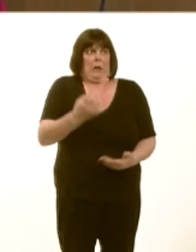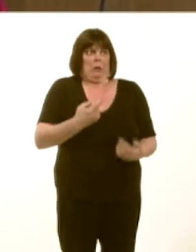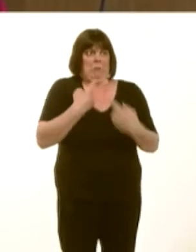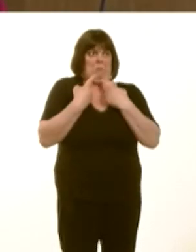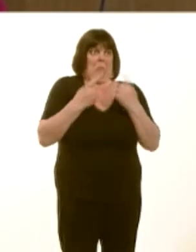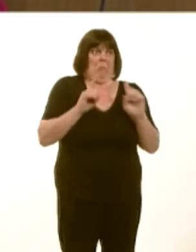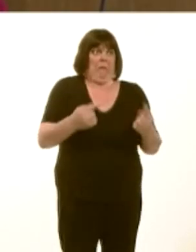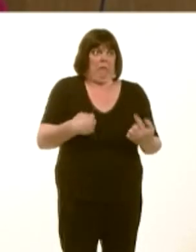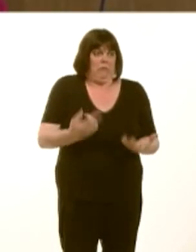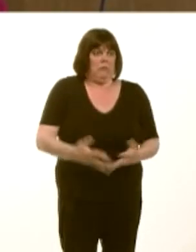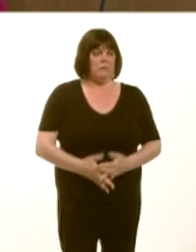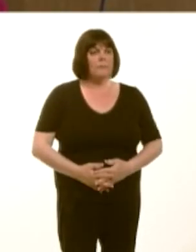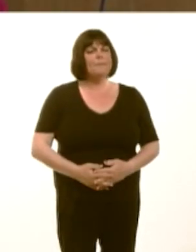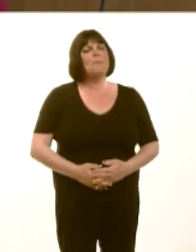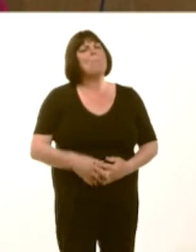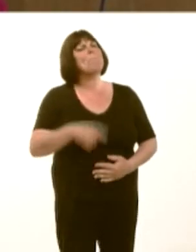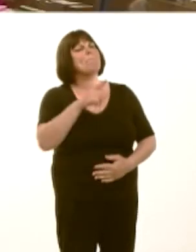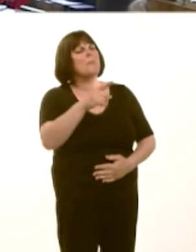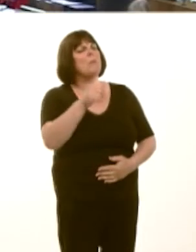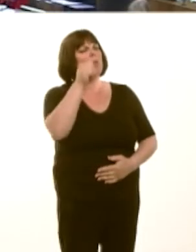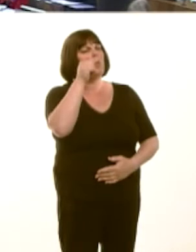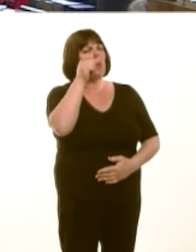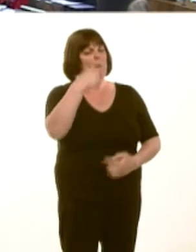Kirsty Williams: You will be aware though, First Minister, that I and my party here in